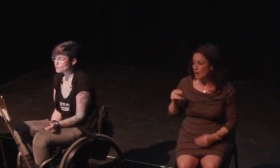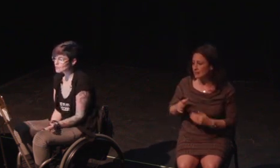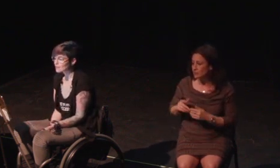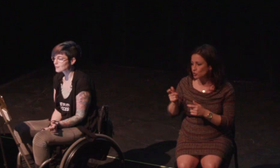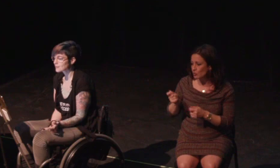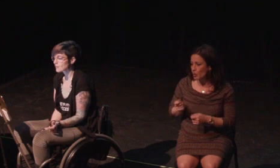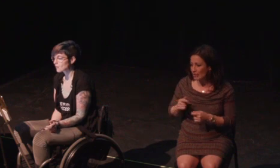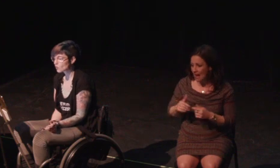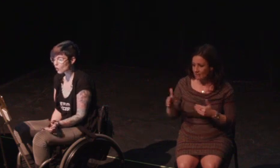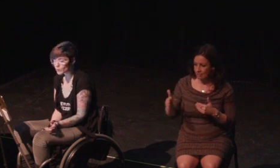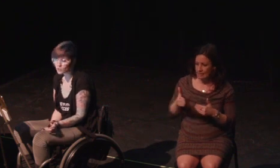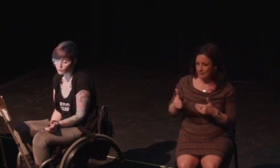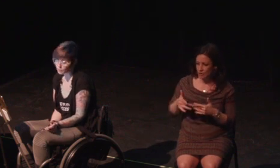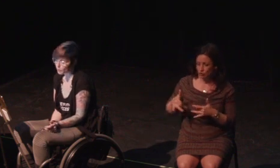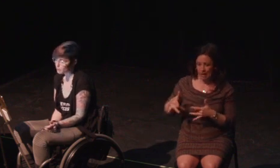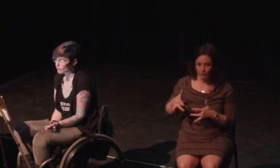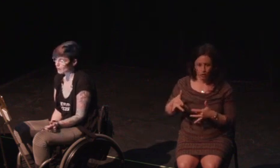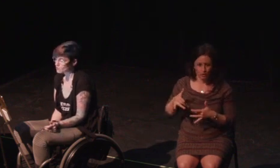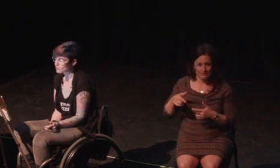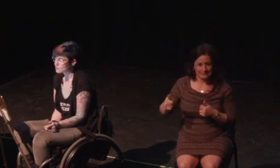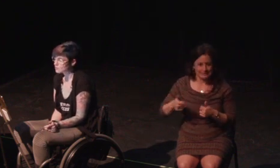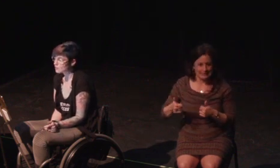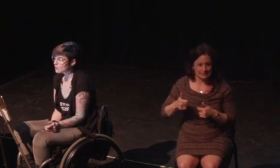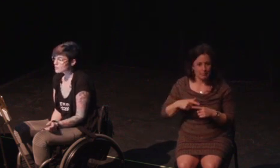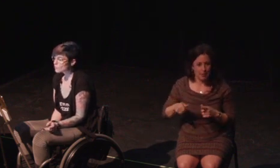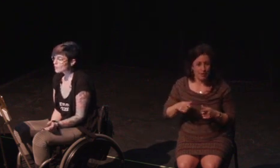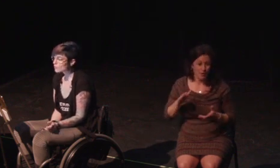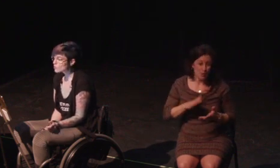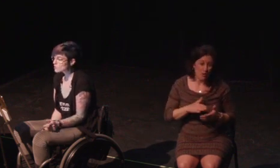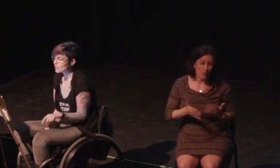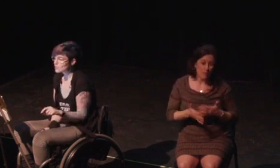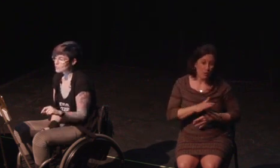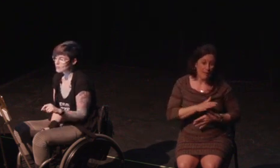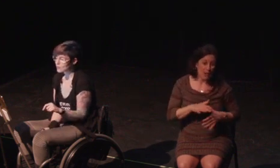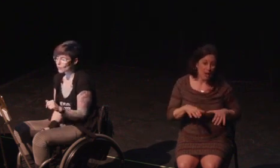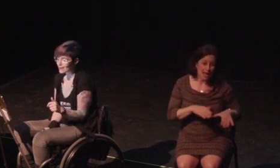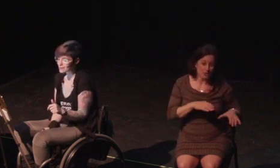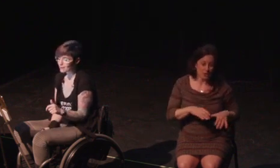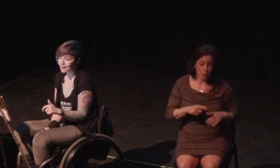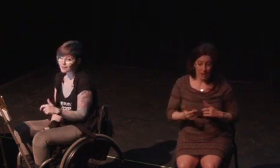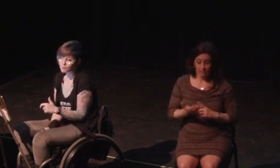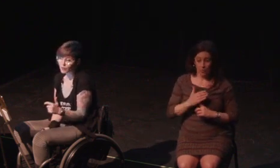It can also affect anyone at any time it doesn't matter what someone's background is, anyone can be disabled. So, what does this mean for an individual?